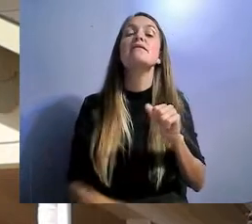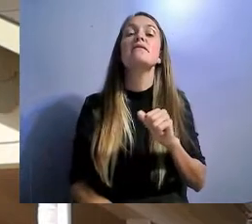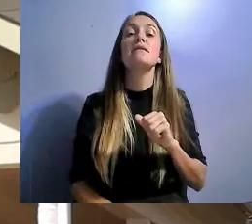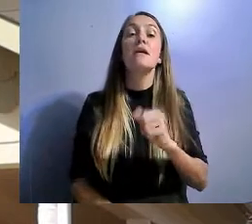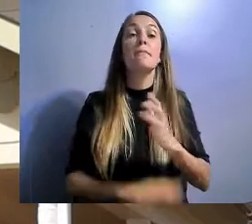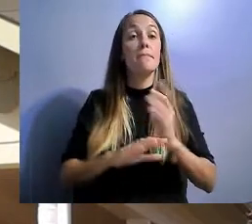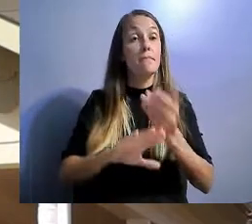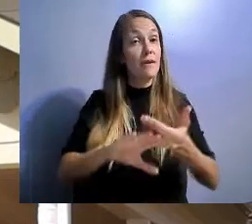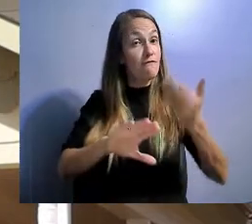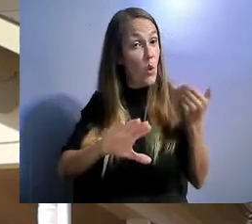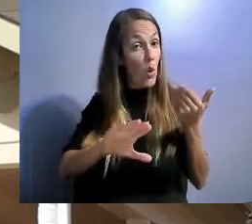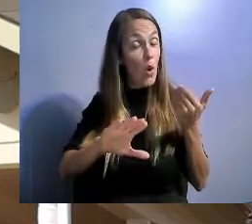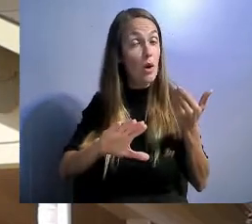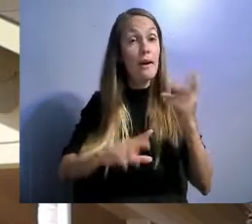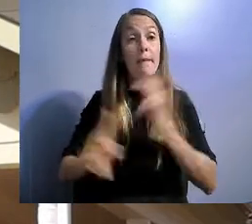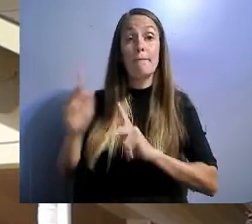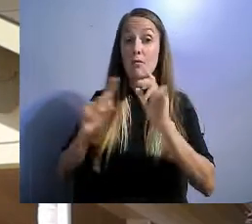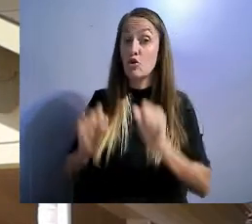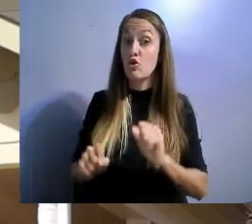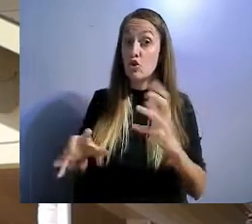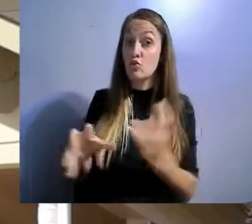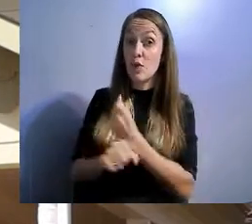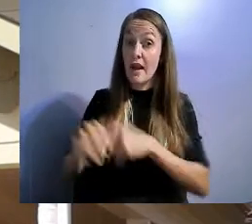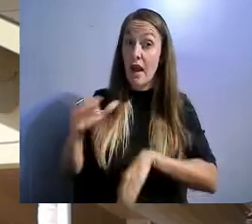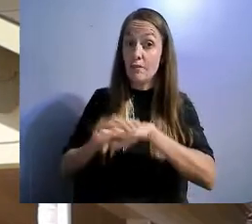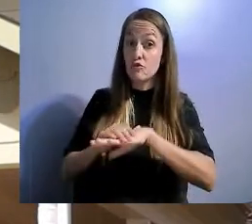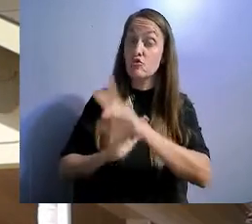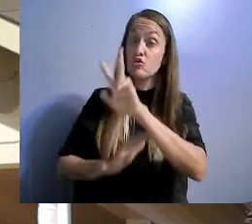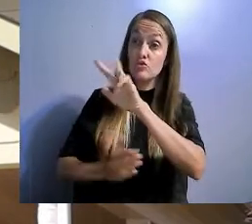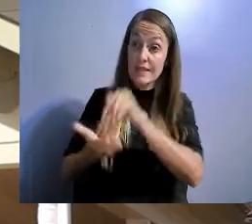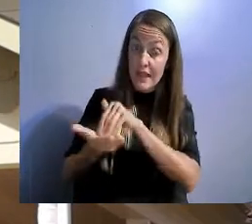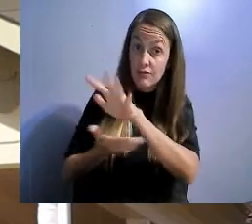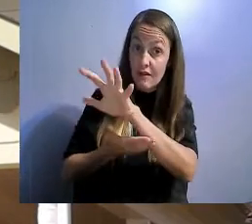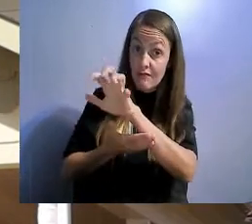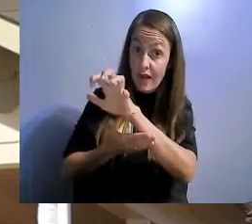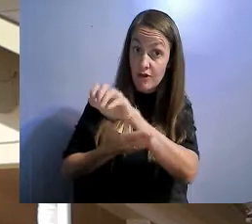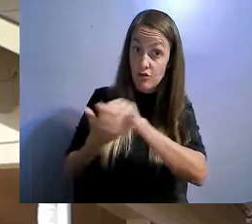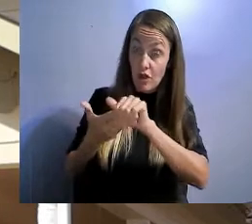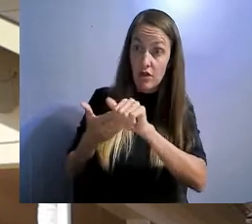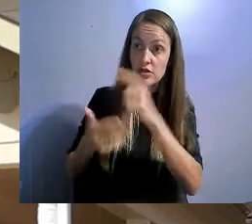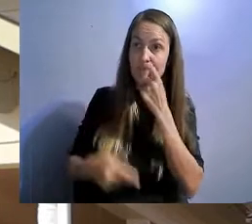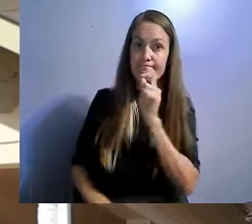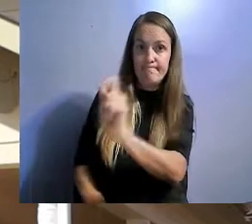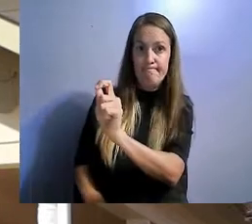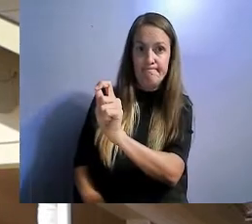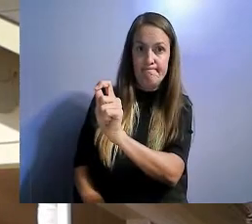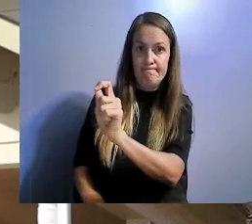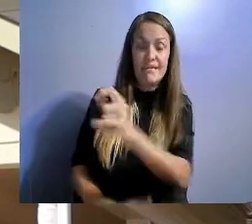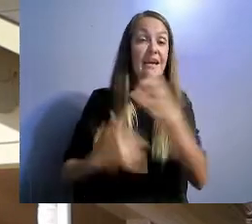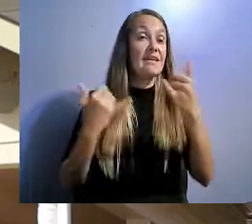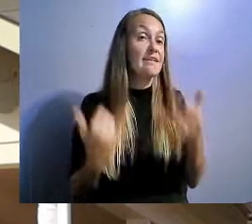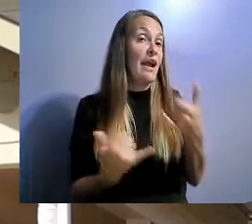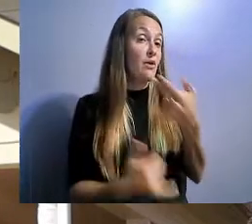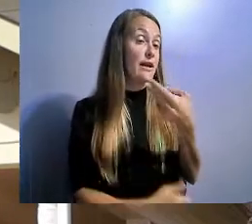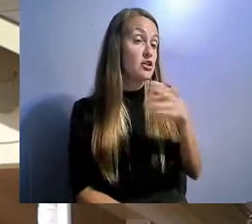to up to $3500 after the passage of House Bill 211110 the remedies available are now $3,